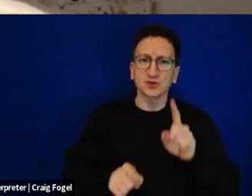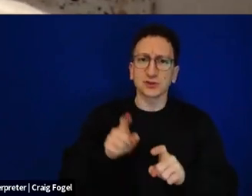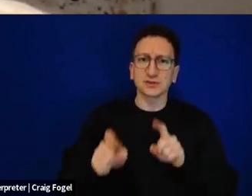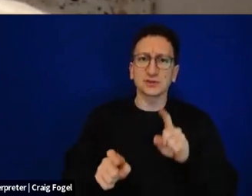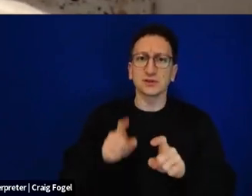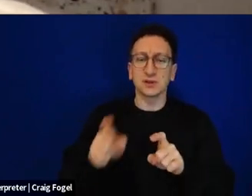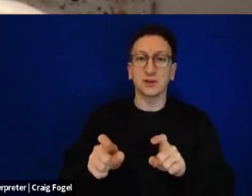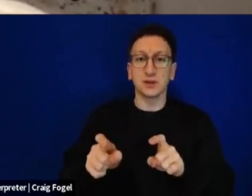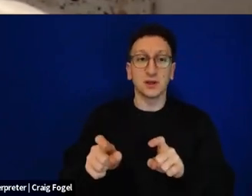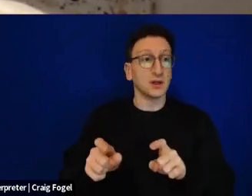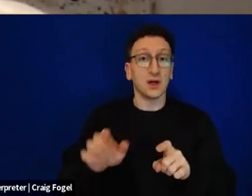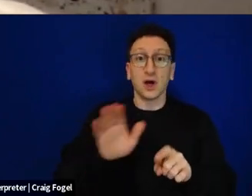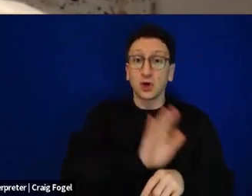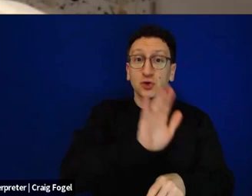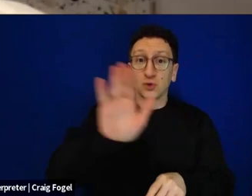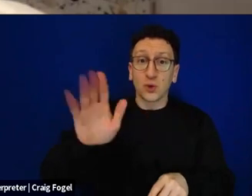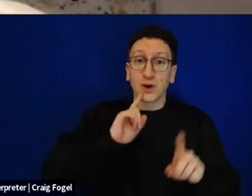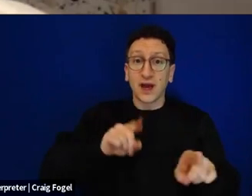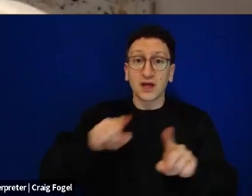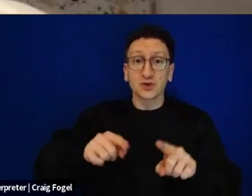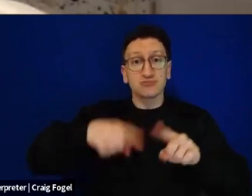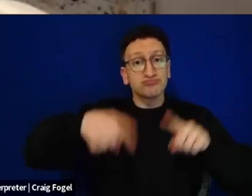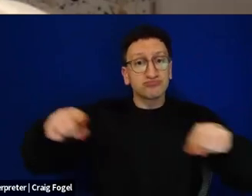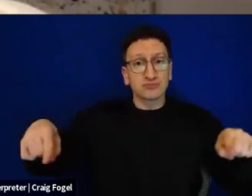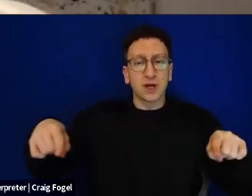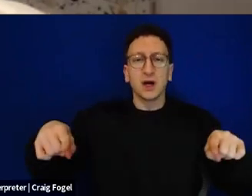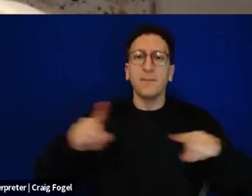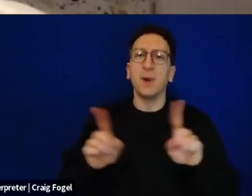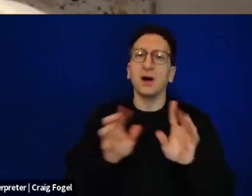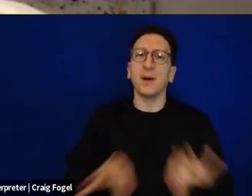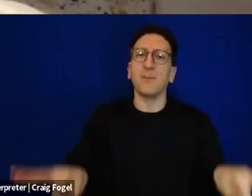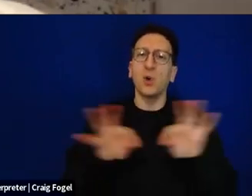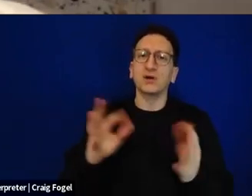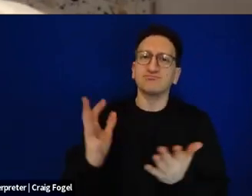conclusions, but we need to ask those questions. And I think that's what Seder night is all about.